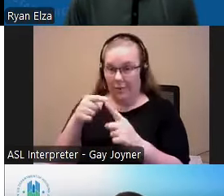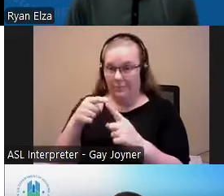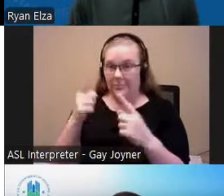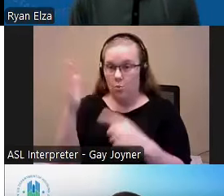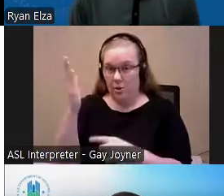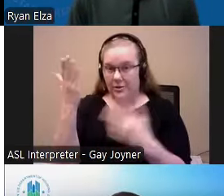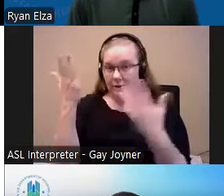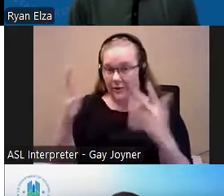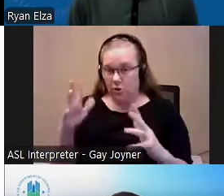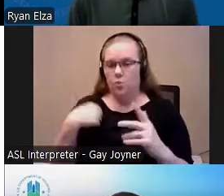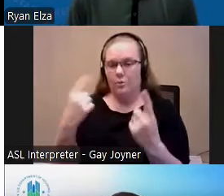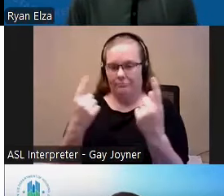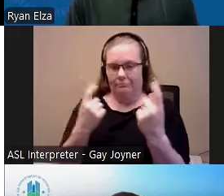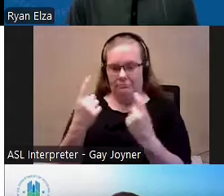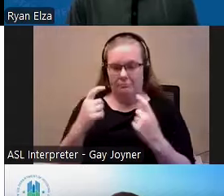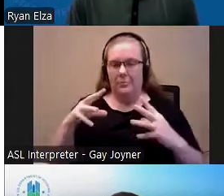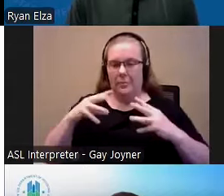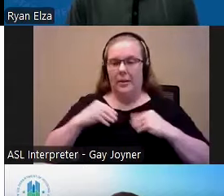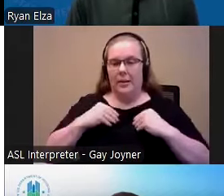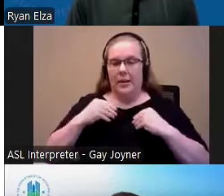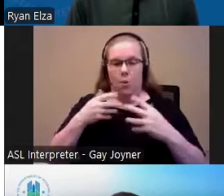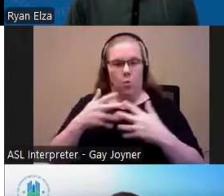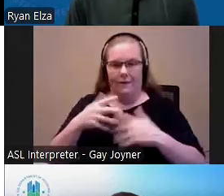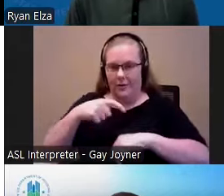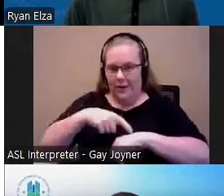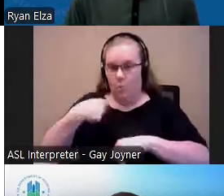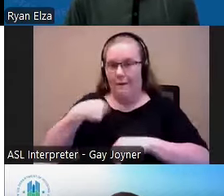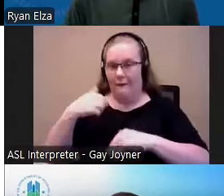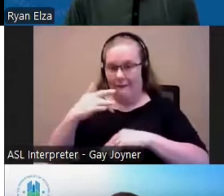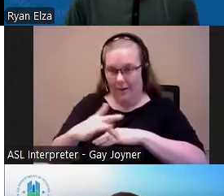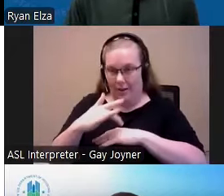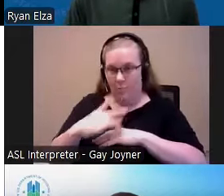questions from the audience with whatever time we have available, and please remember to drop your